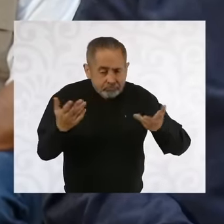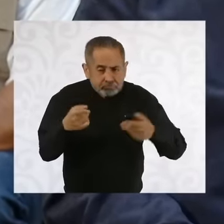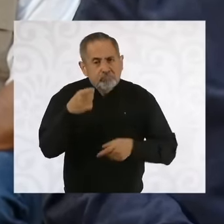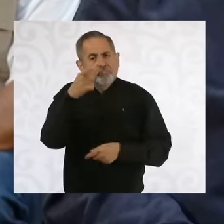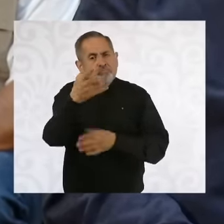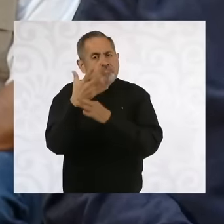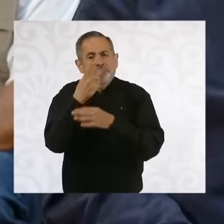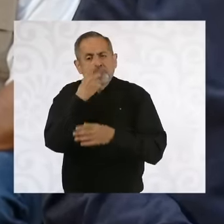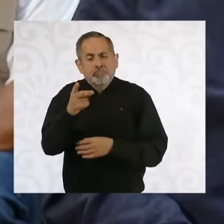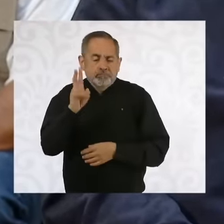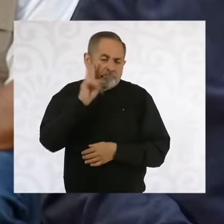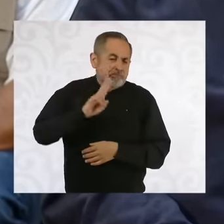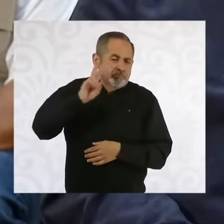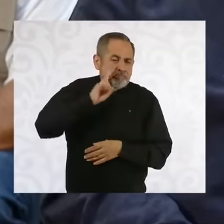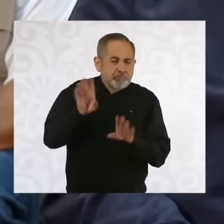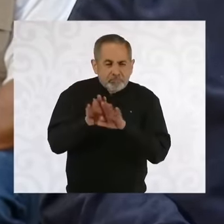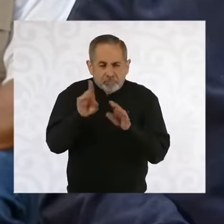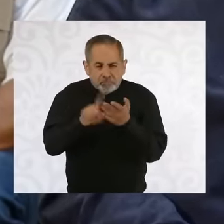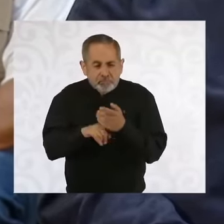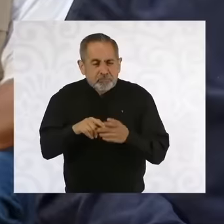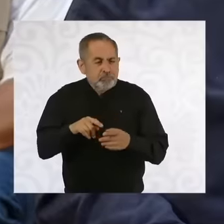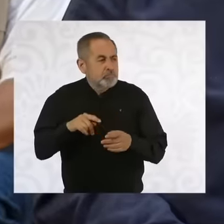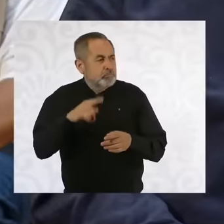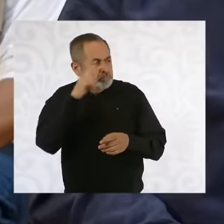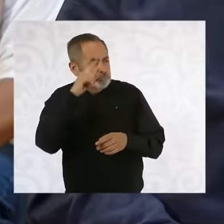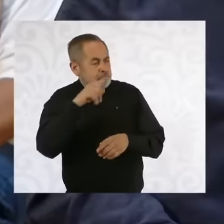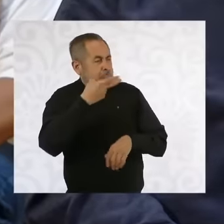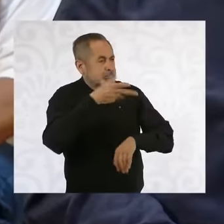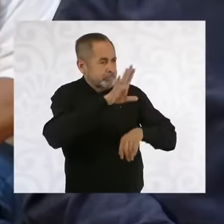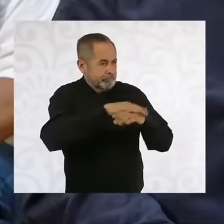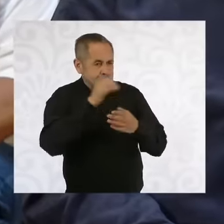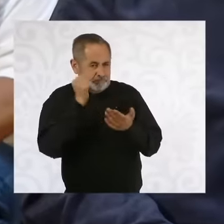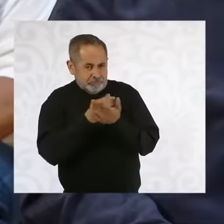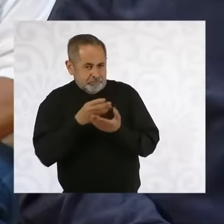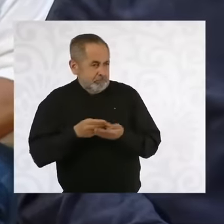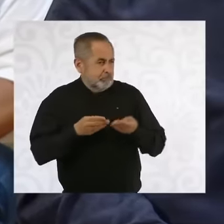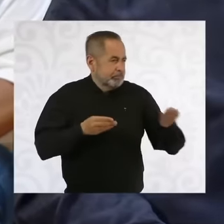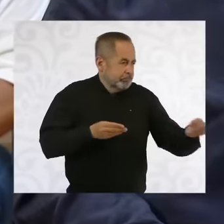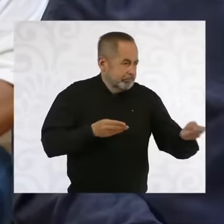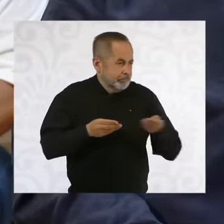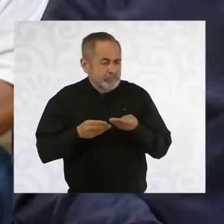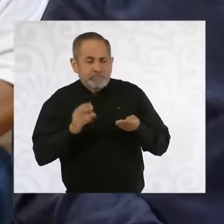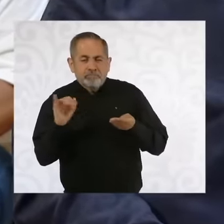the regime of concessions for the use and availability of water, eh, it would be advisable